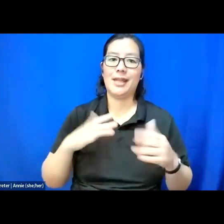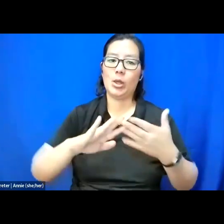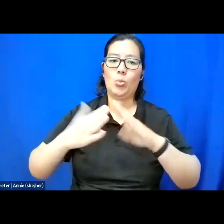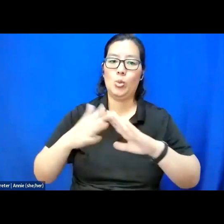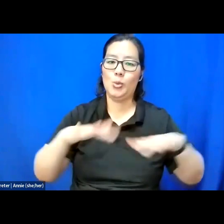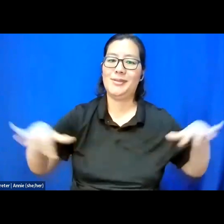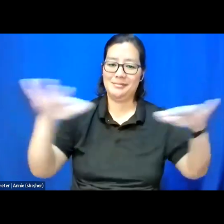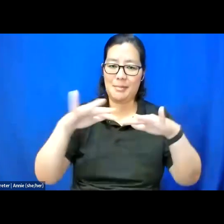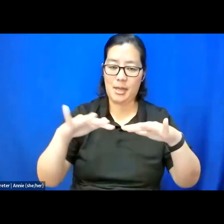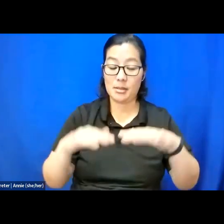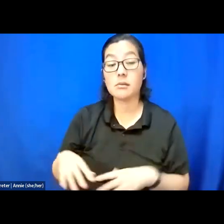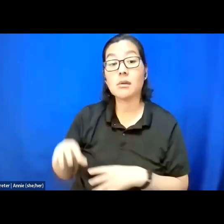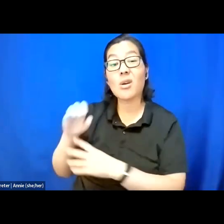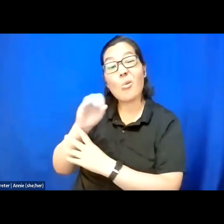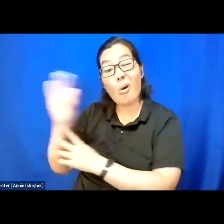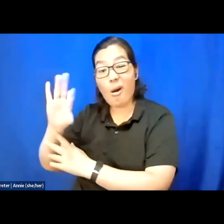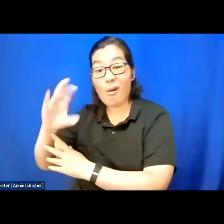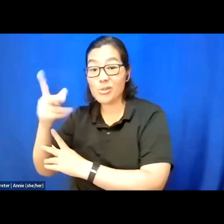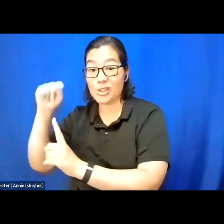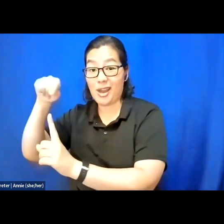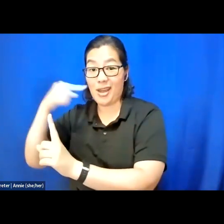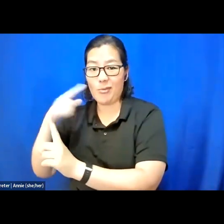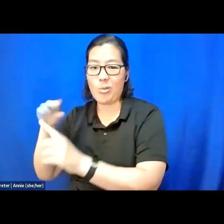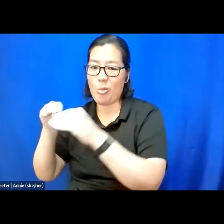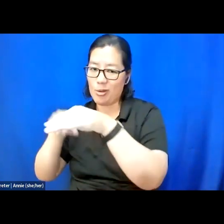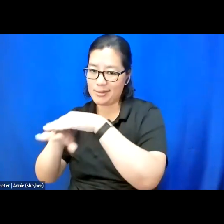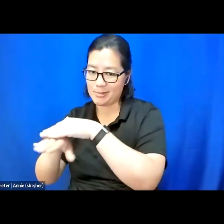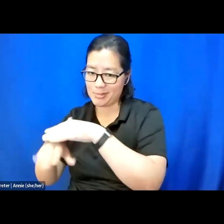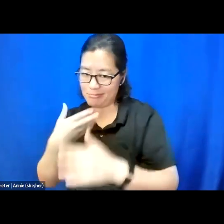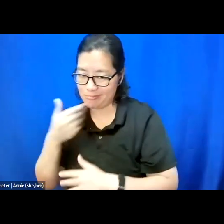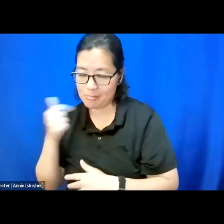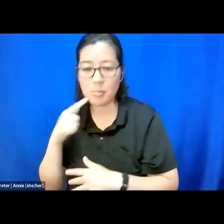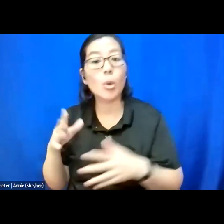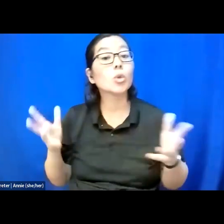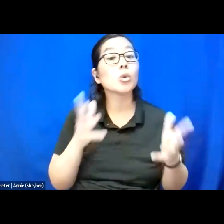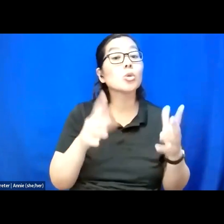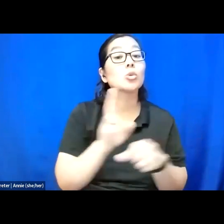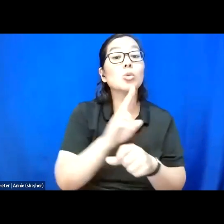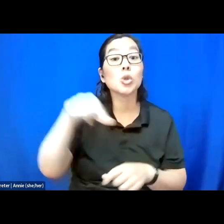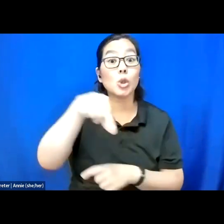We've turned off chat to be more accessible, but we encourage you to use the Q&A space as if it's a chat space.